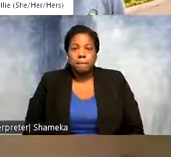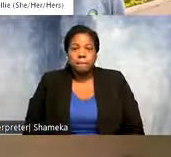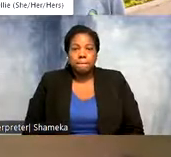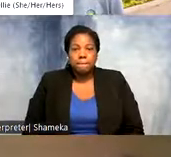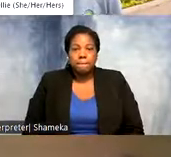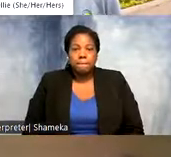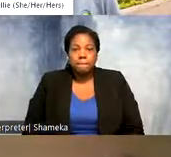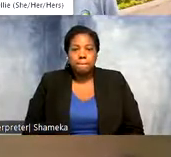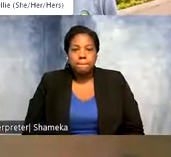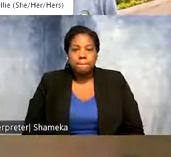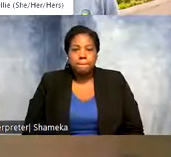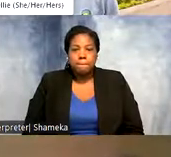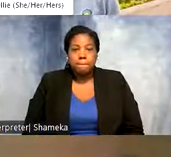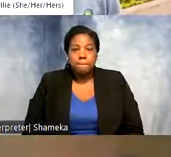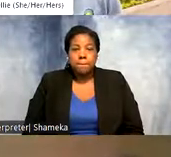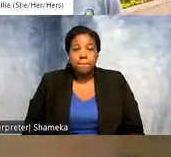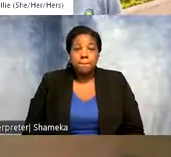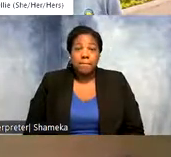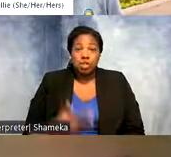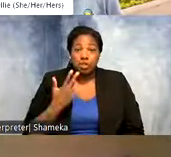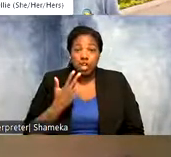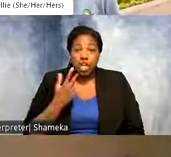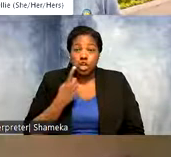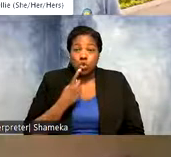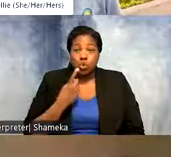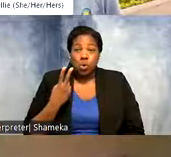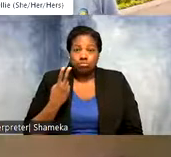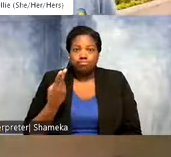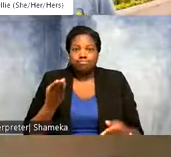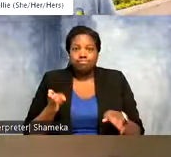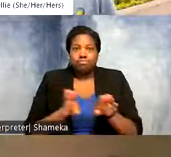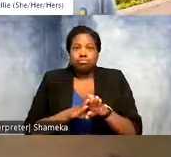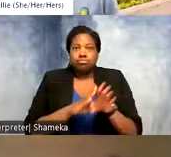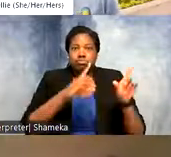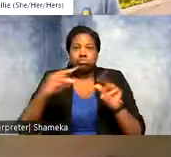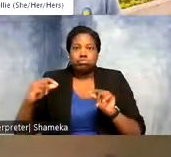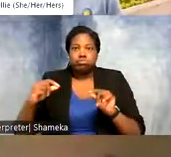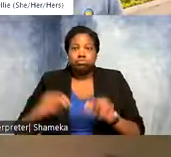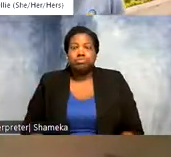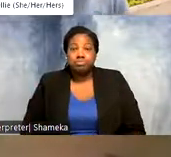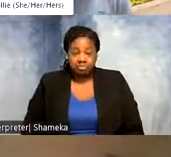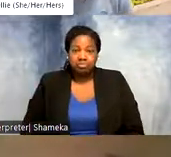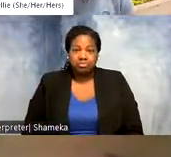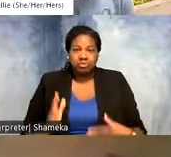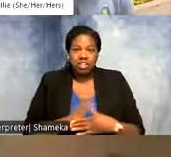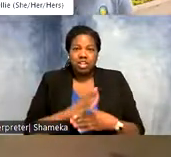Alright, I'll close that in three two one. Alright, let's share these results.